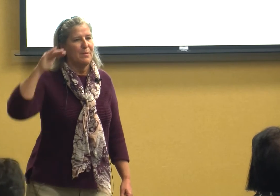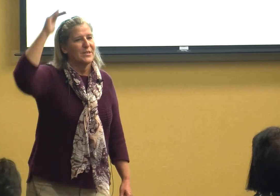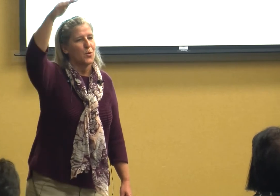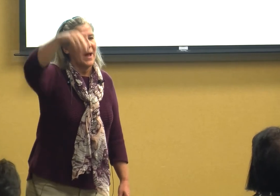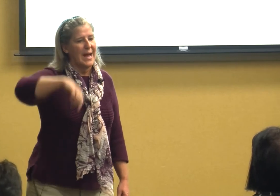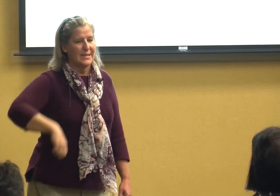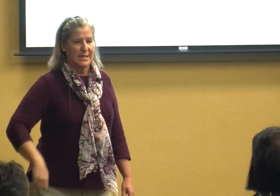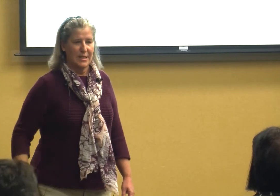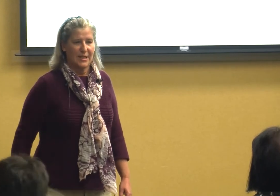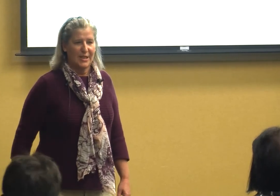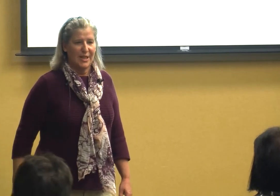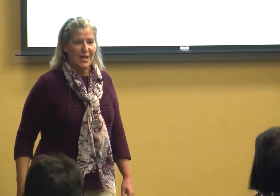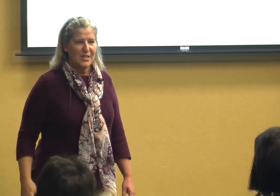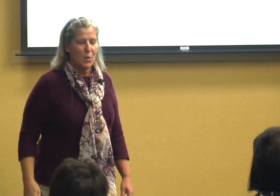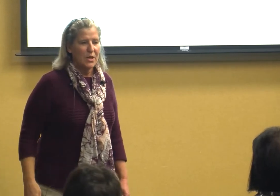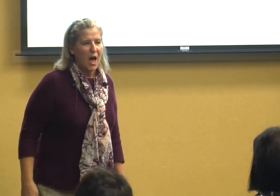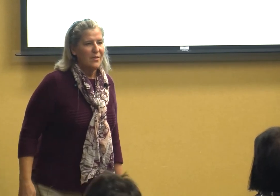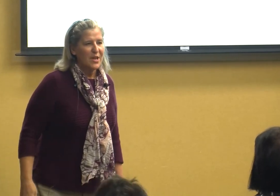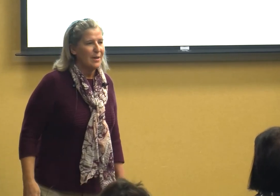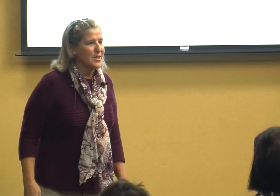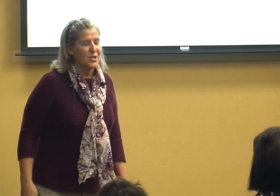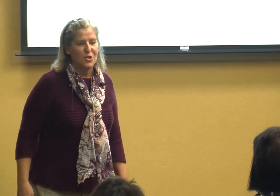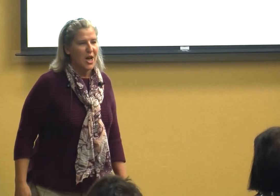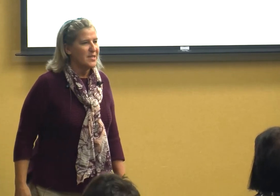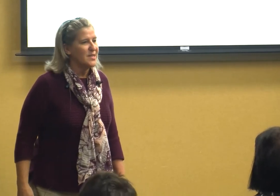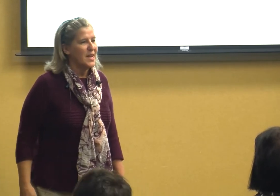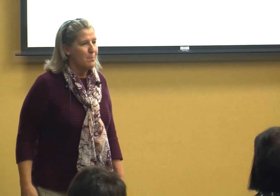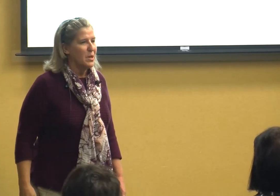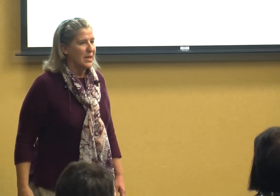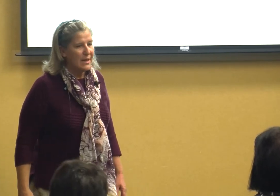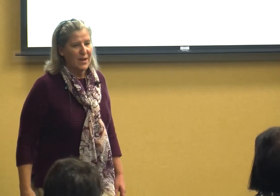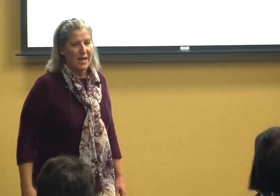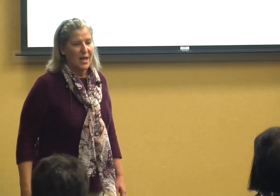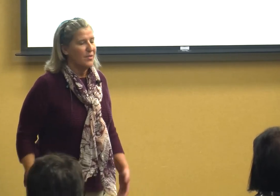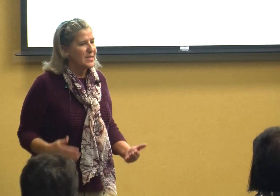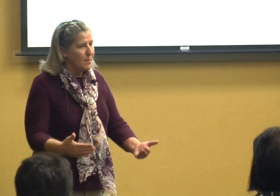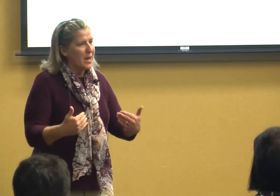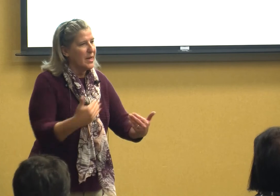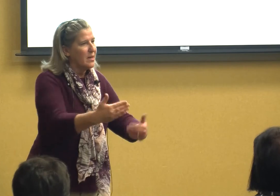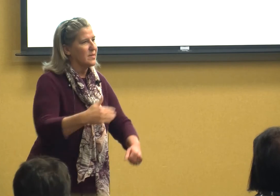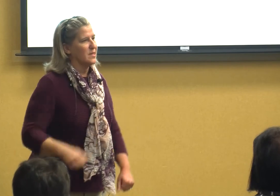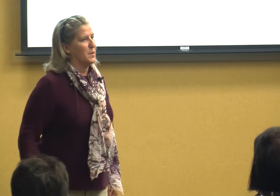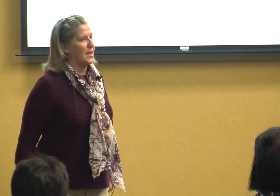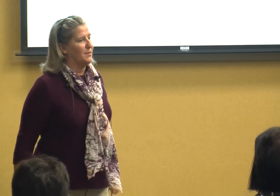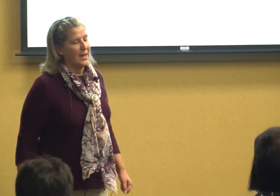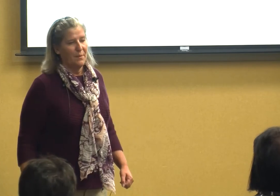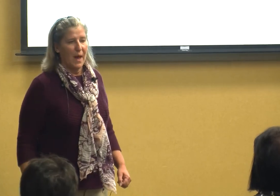but surpass it so a lot of times it's just them believing that somebody else is believing in them